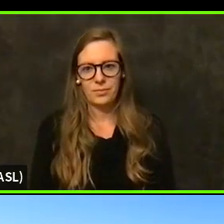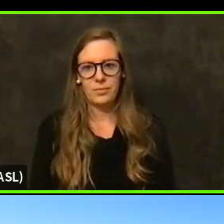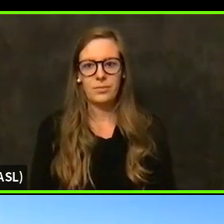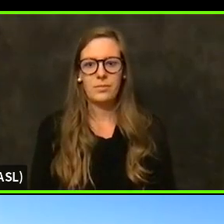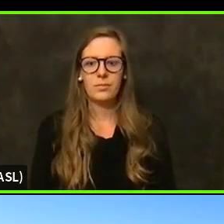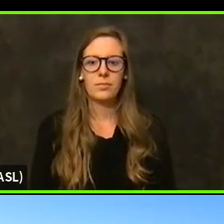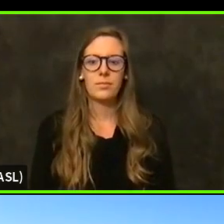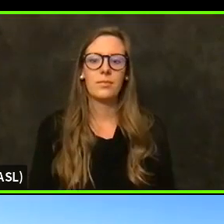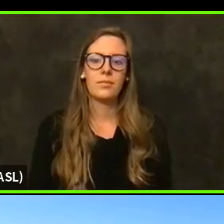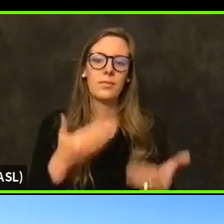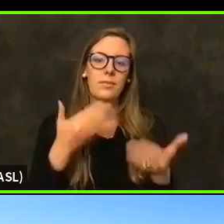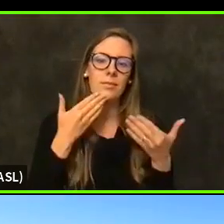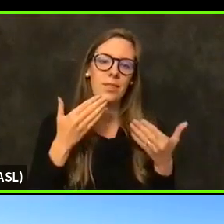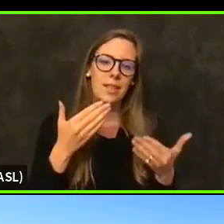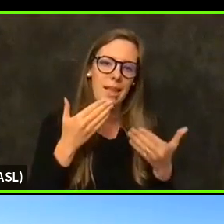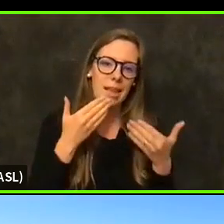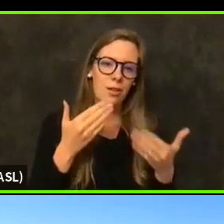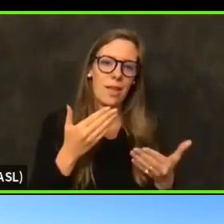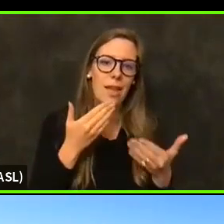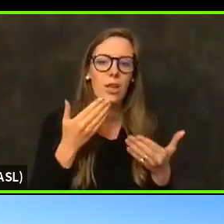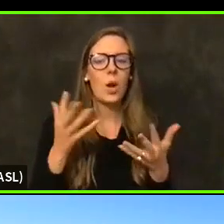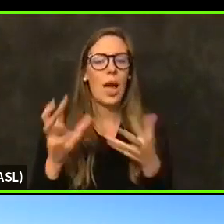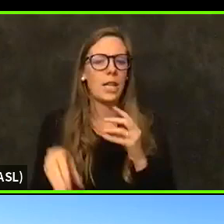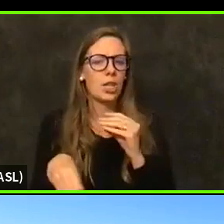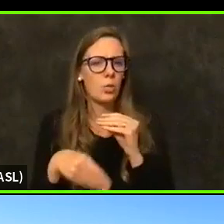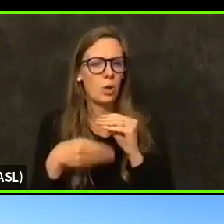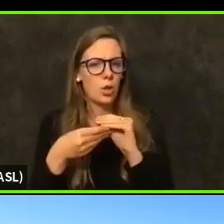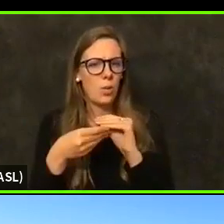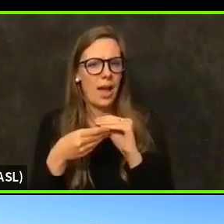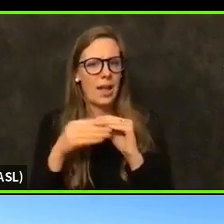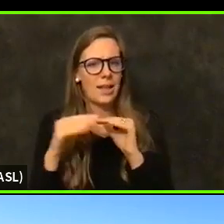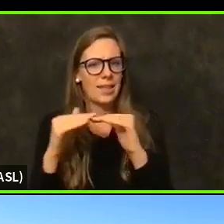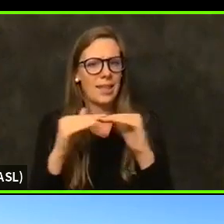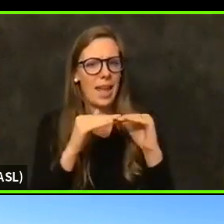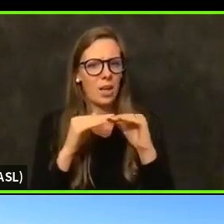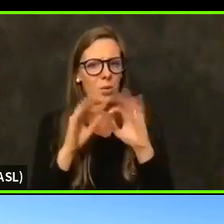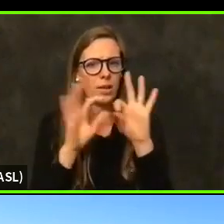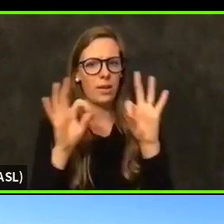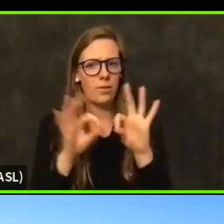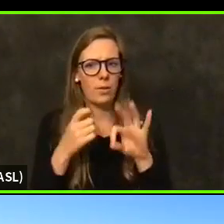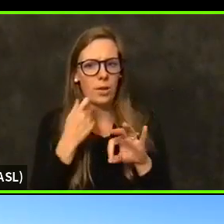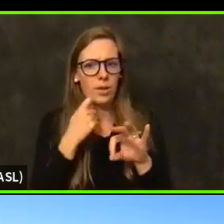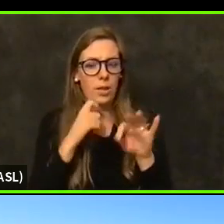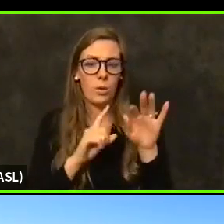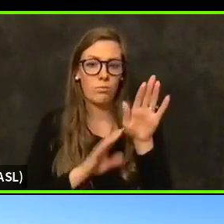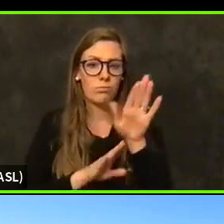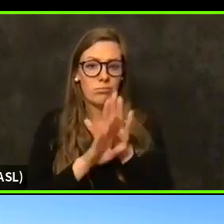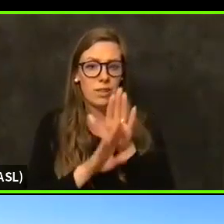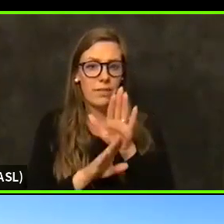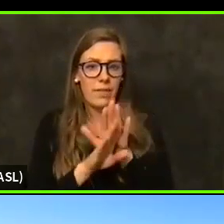And if I may add, I just want to, you know, the equity framework that we really had developed as a vaccine equity strategy.